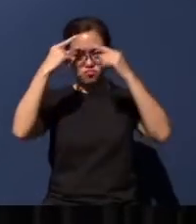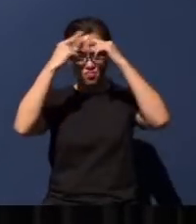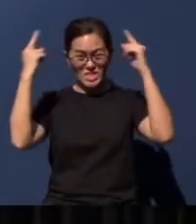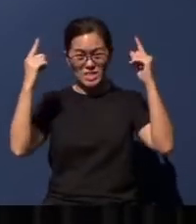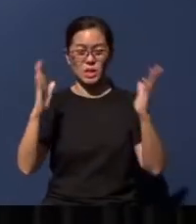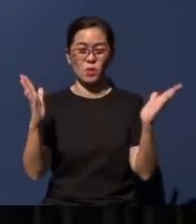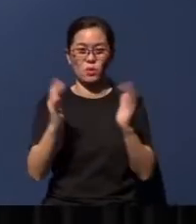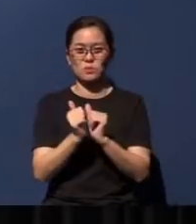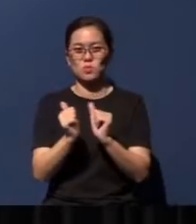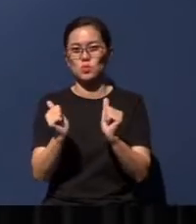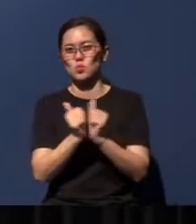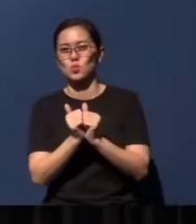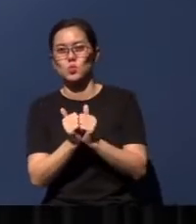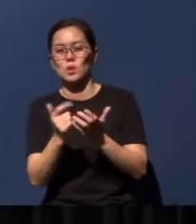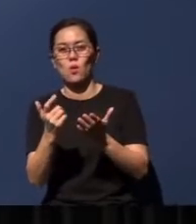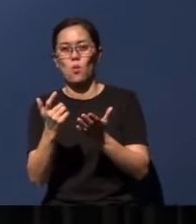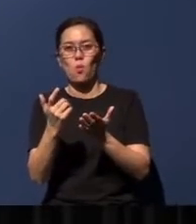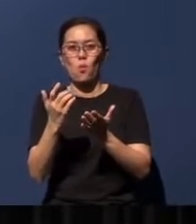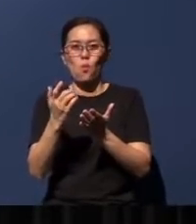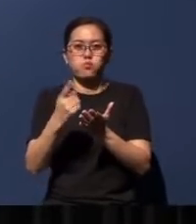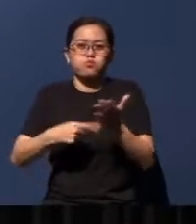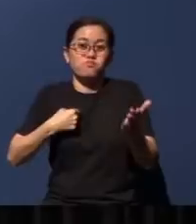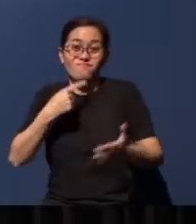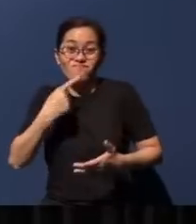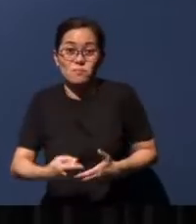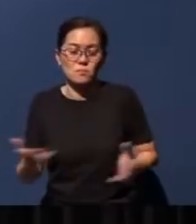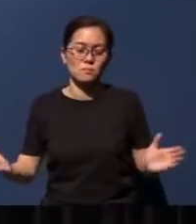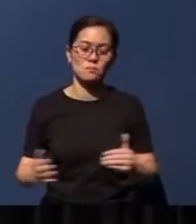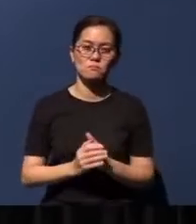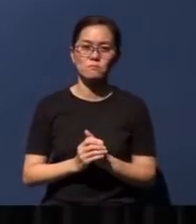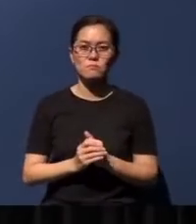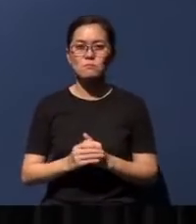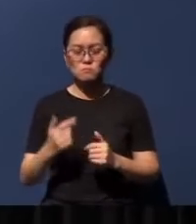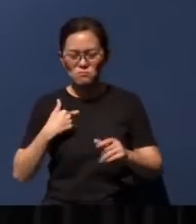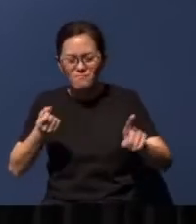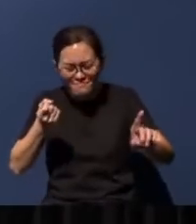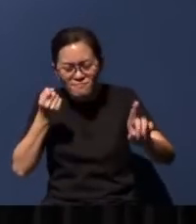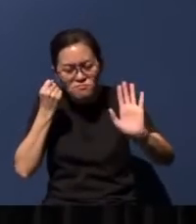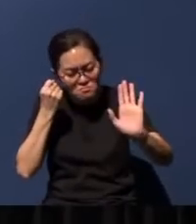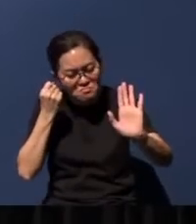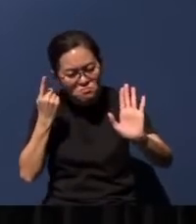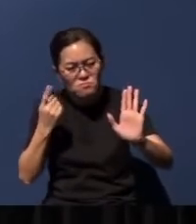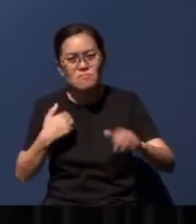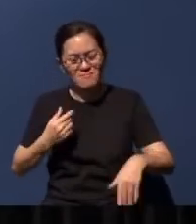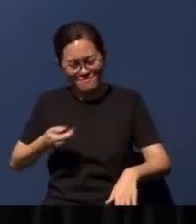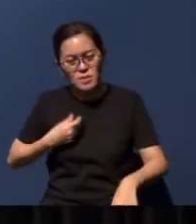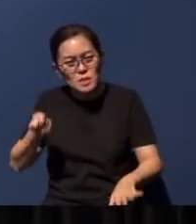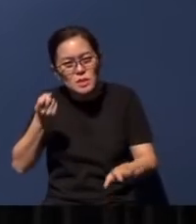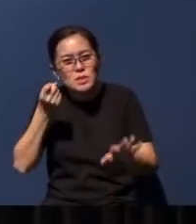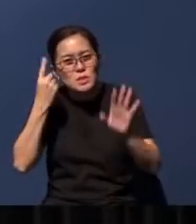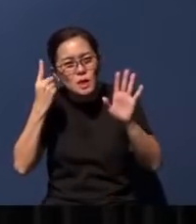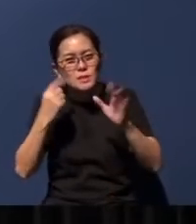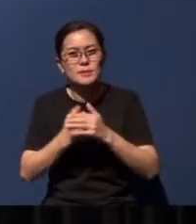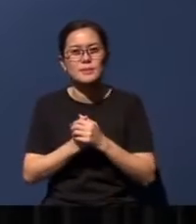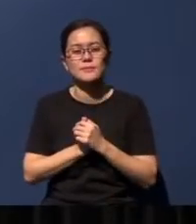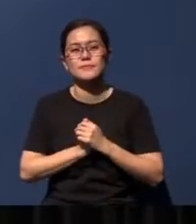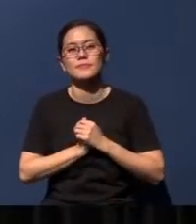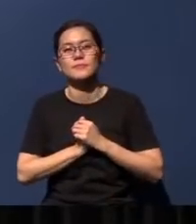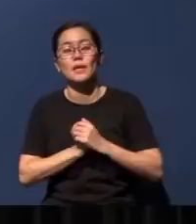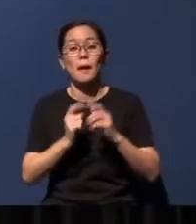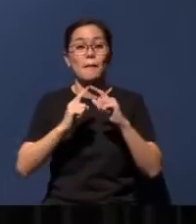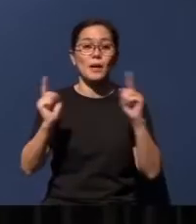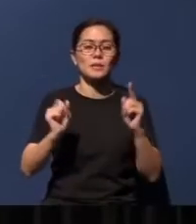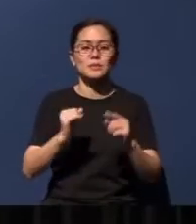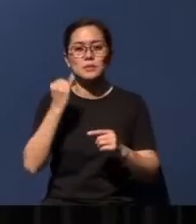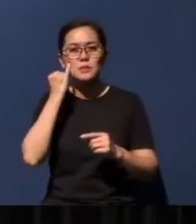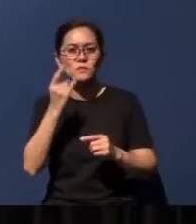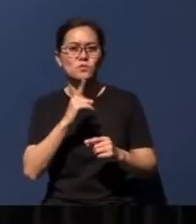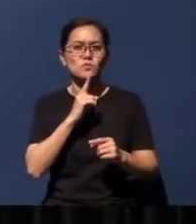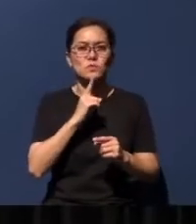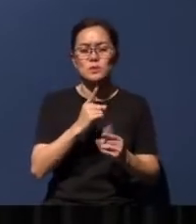with some of my points, I will understand - 可以理解 in Chinese. But if you really need someone to